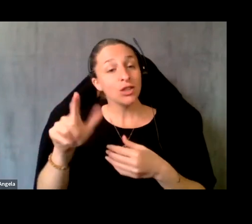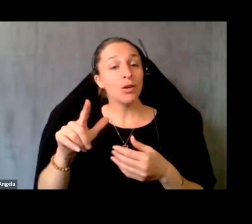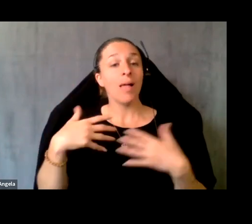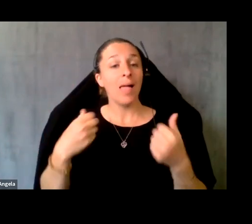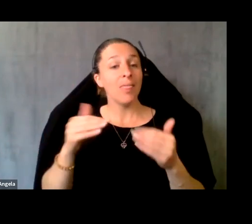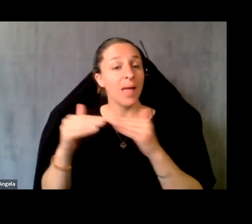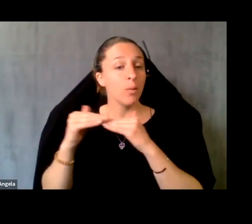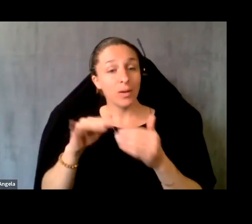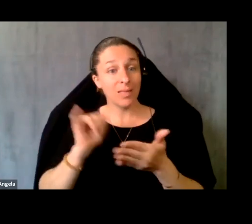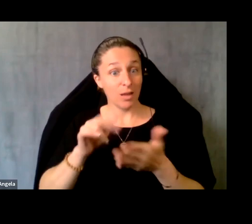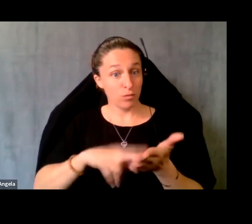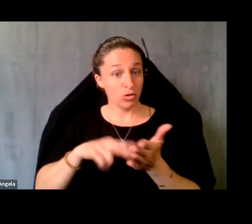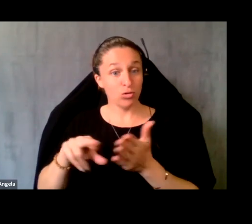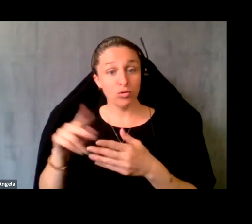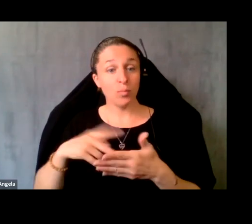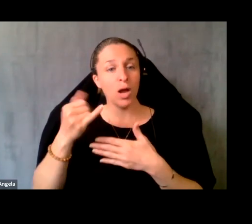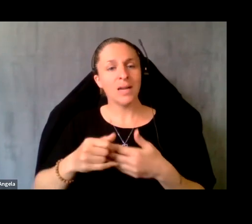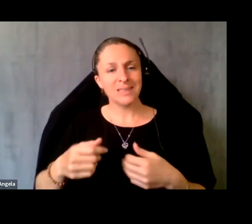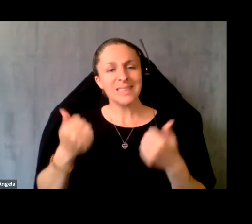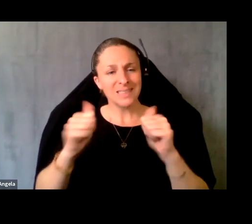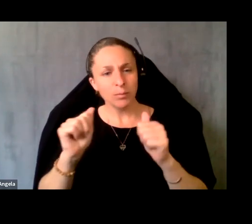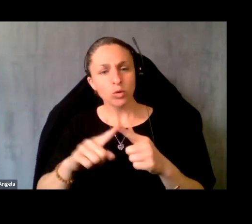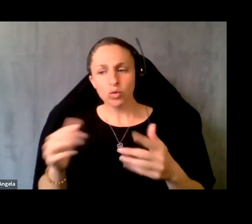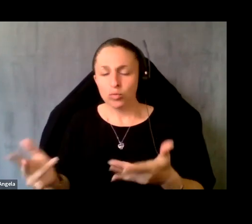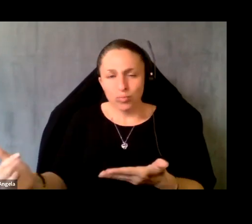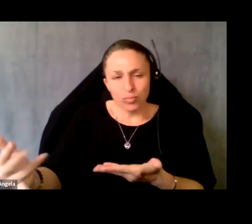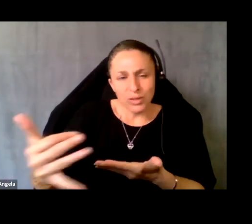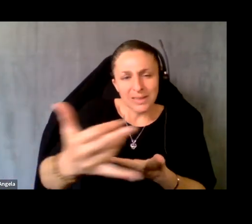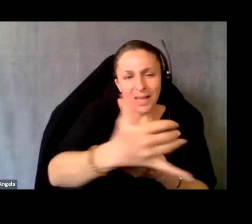That research project is attempting to bring together all the information about what are